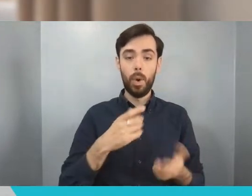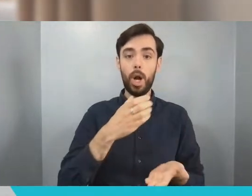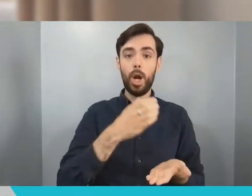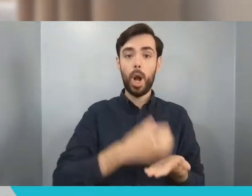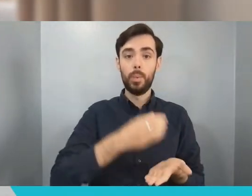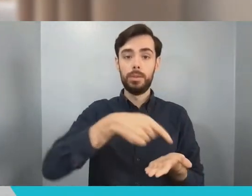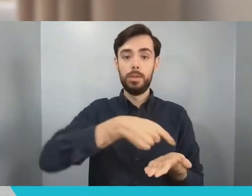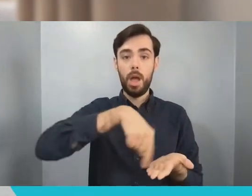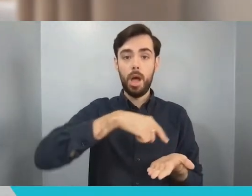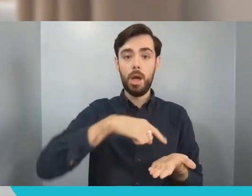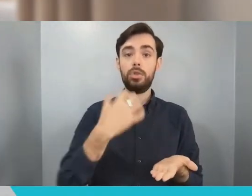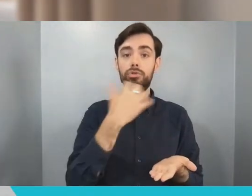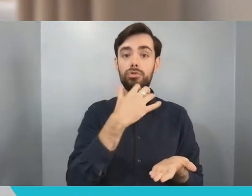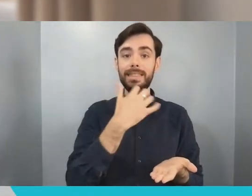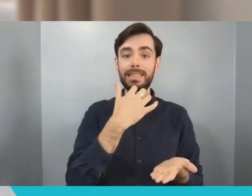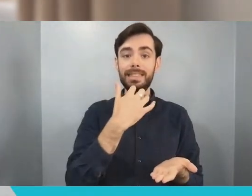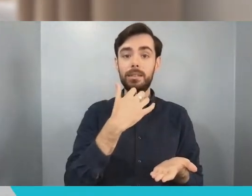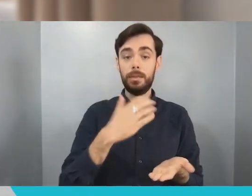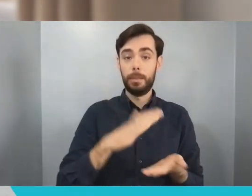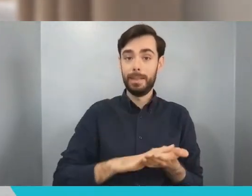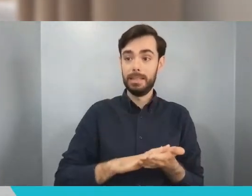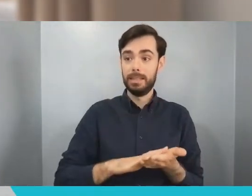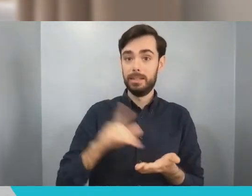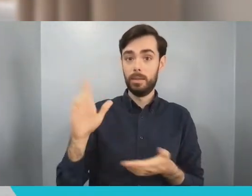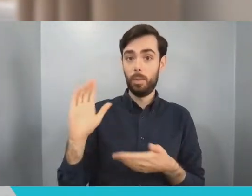you alone for a bit. And I think life is a little bit like that as well in terms of whether